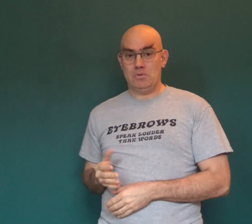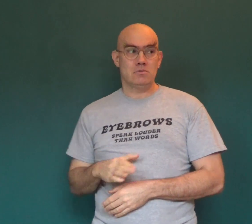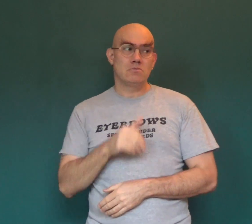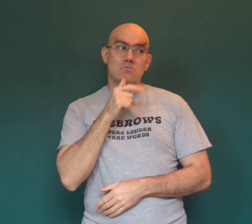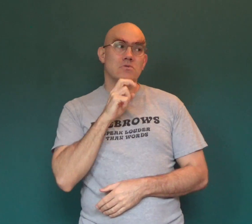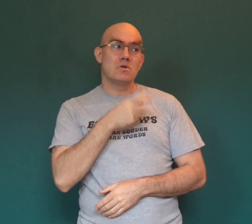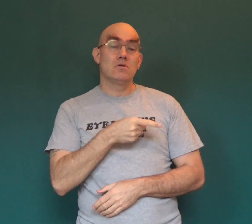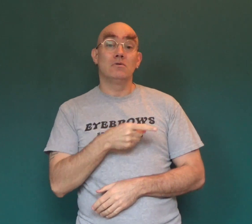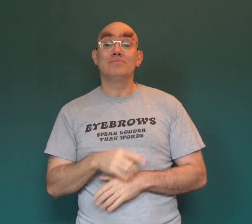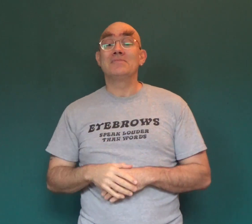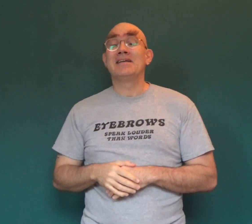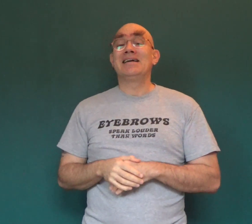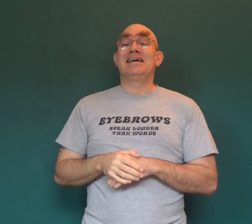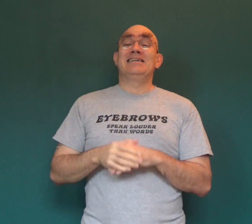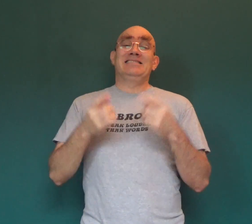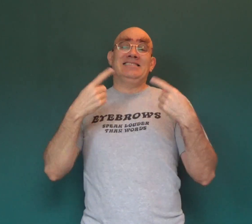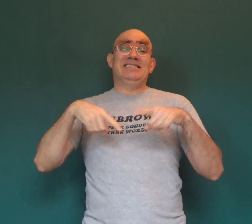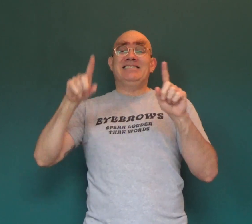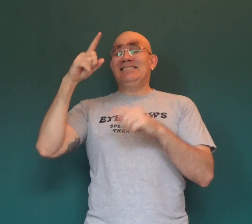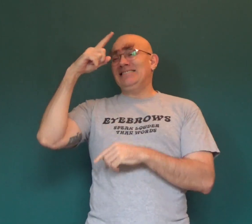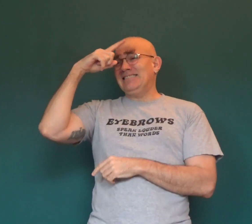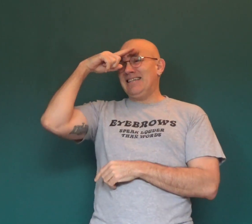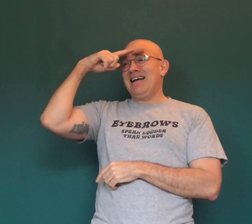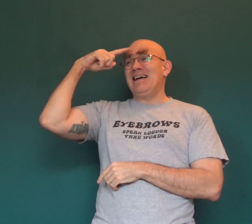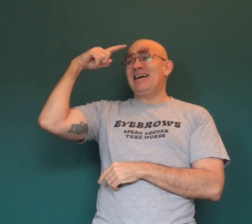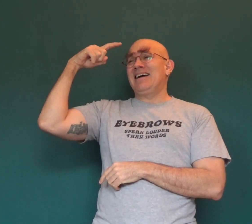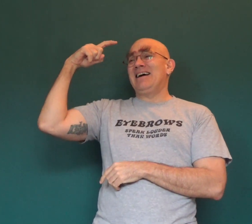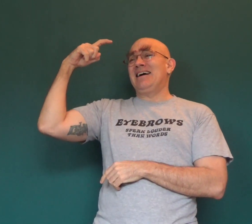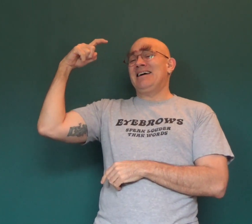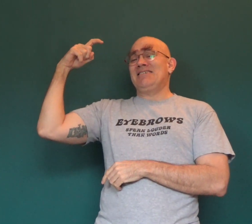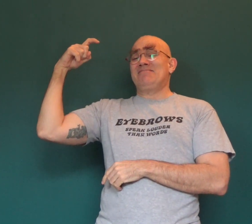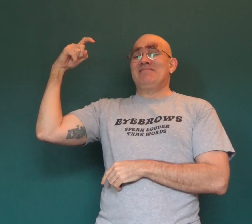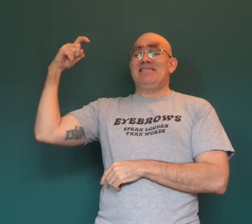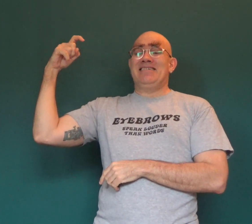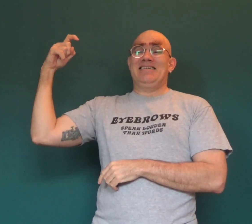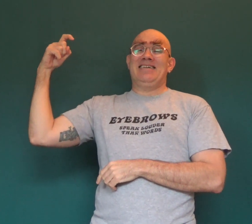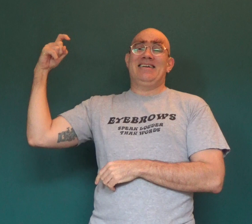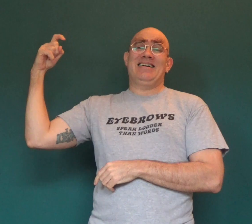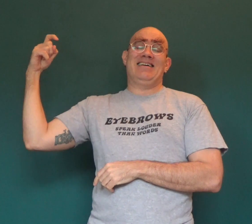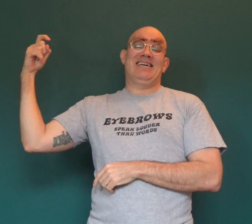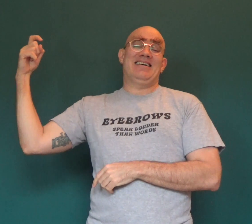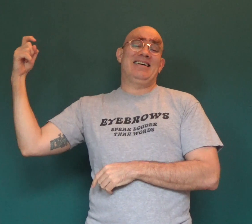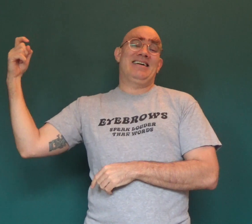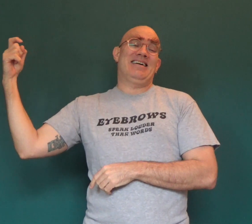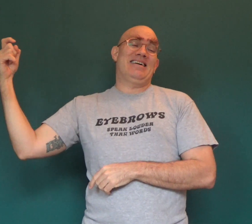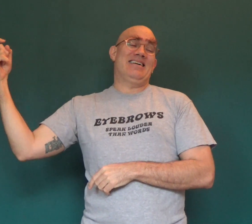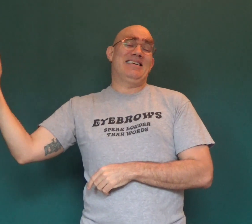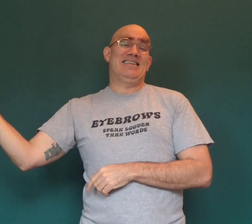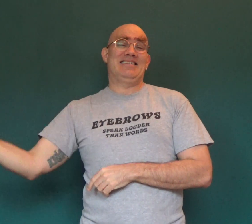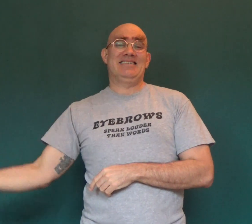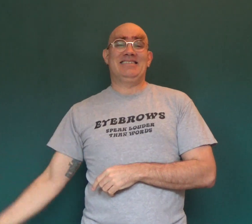(Don't you dare!) In summer!